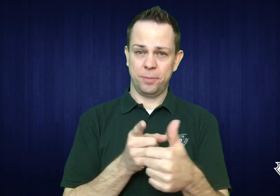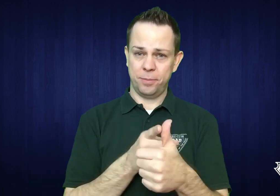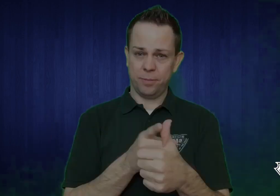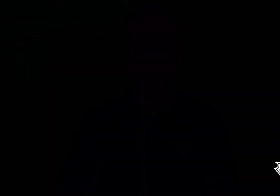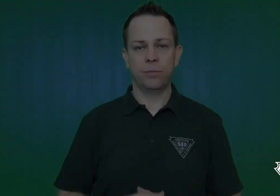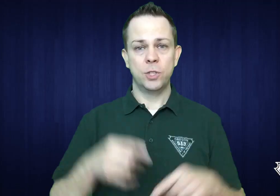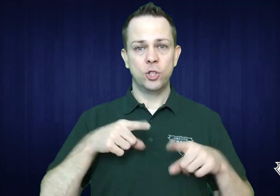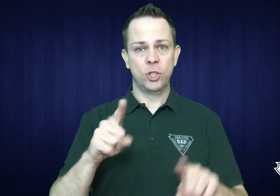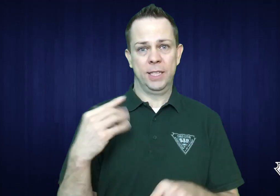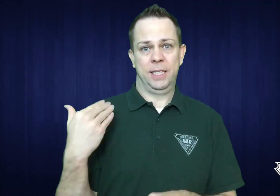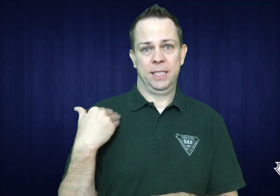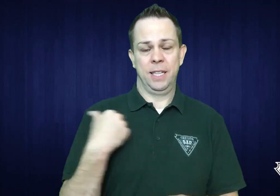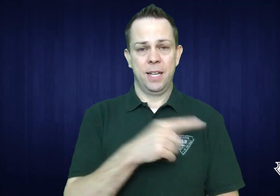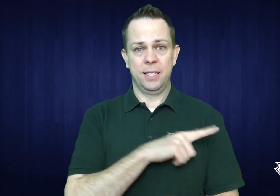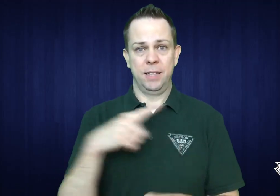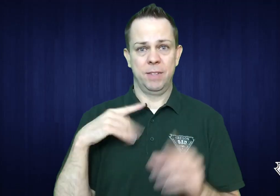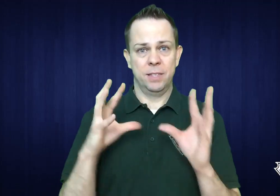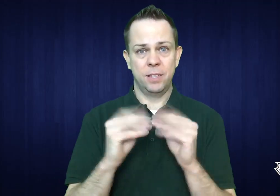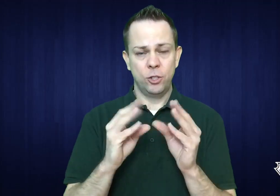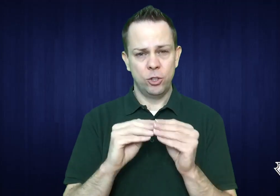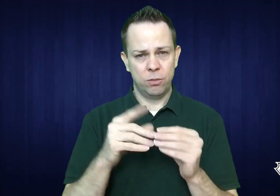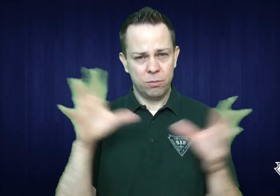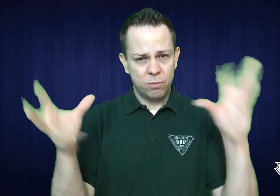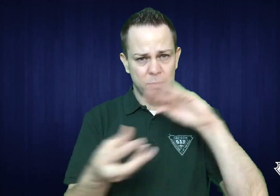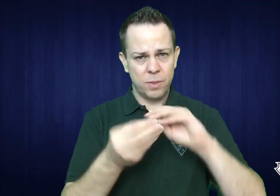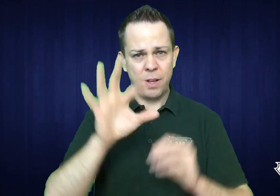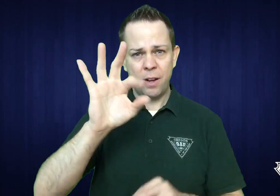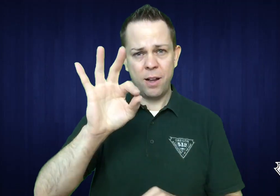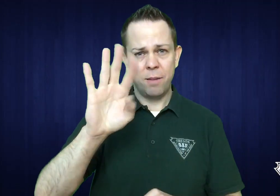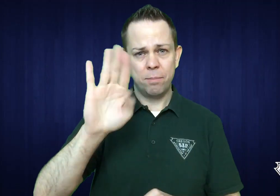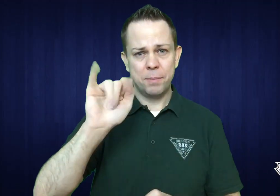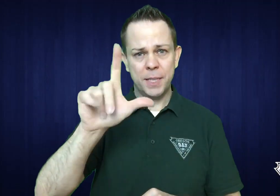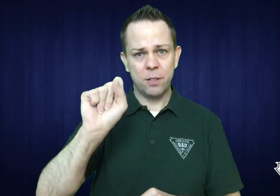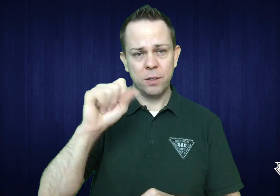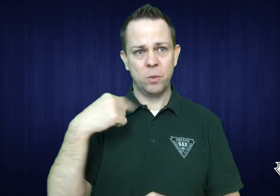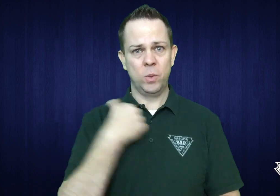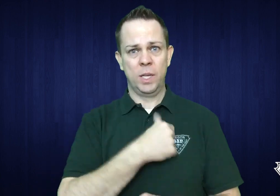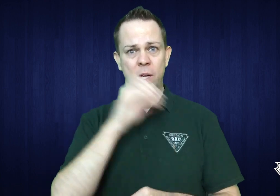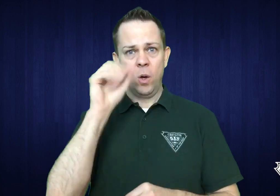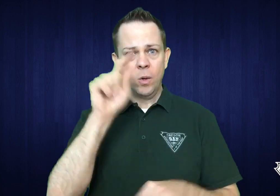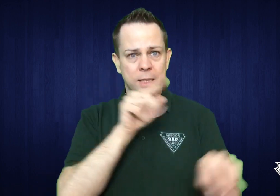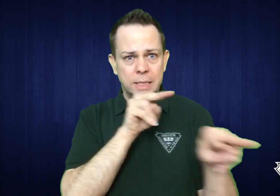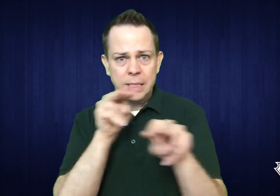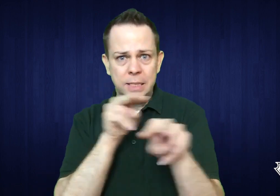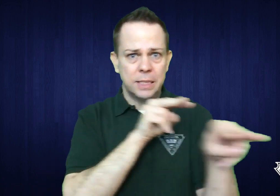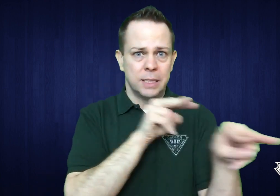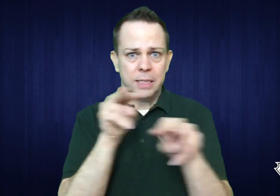During the year, the legislature was active and there were nine bills we were watching